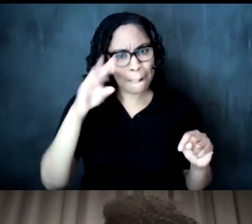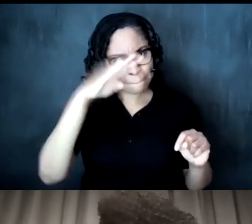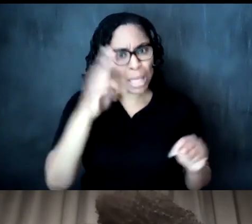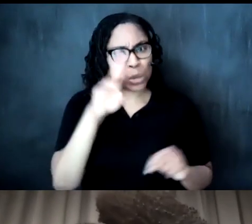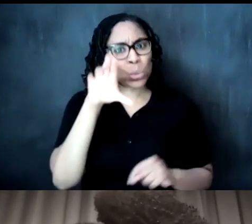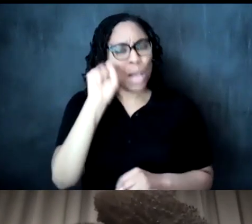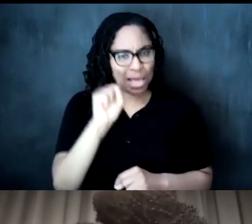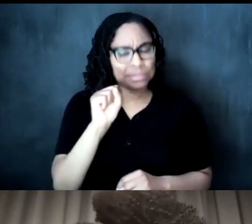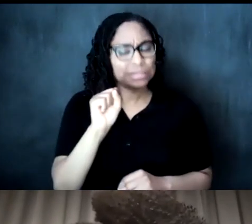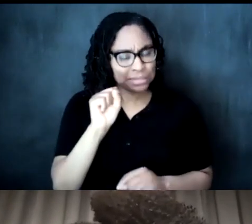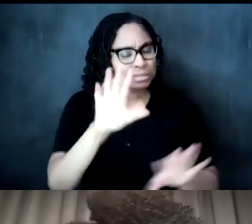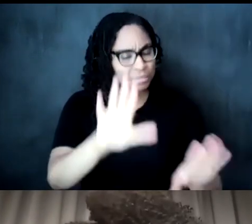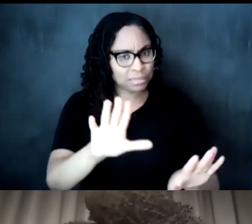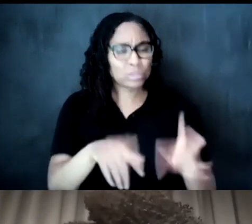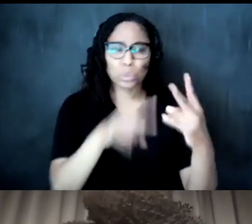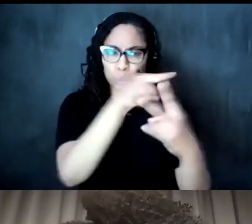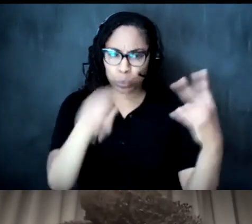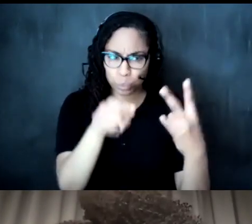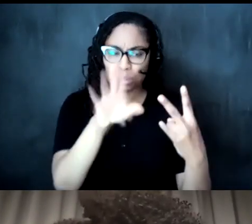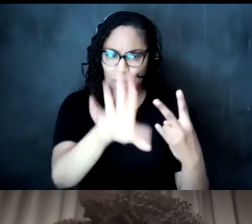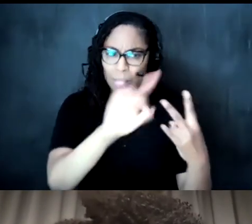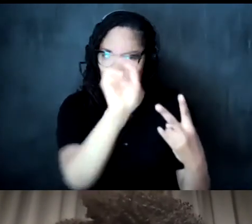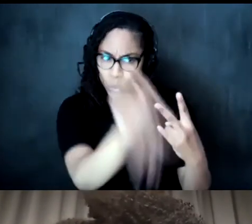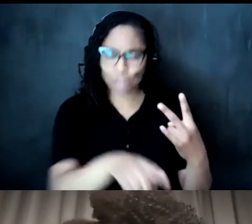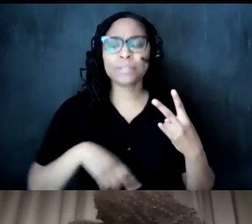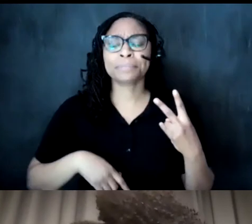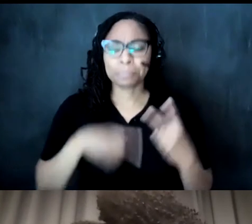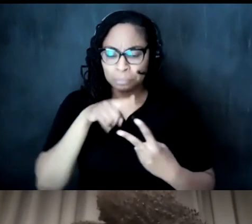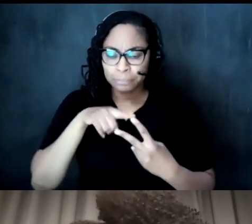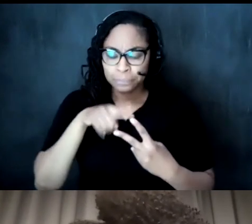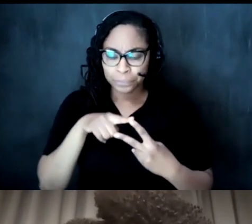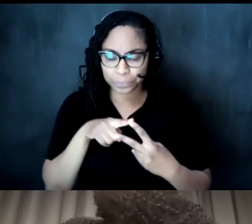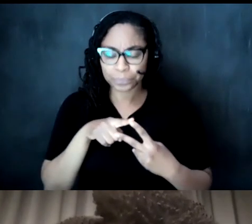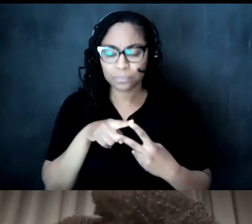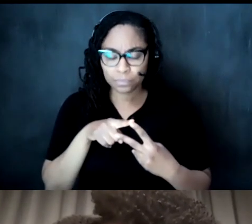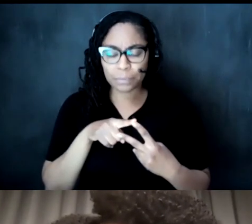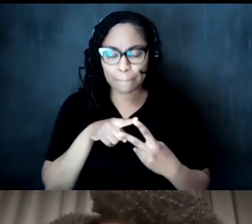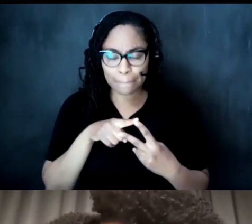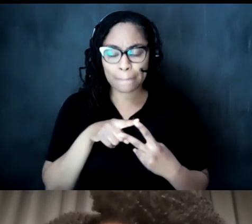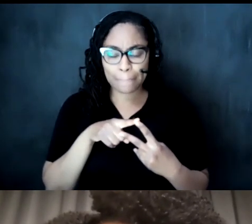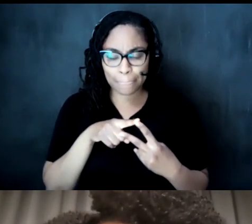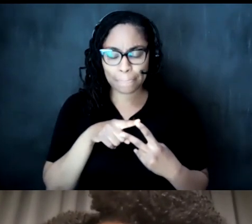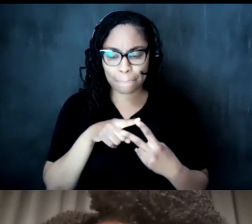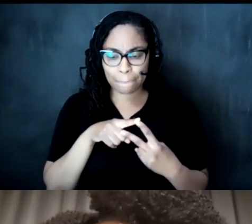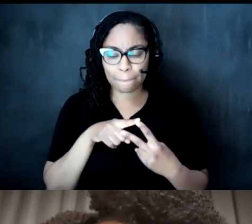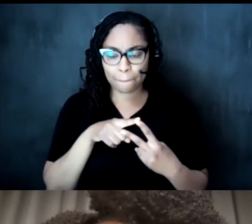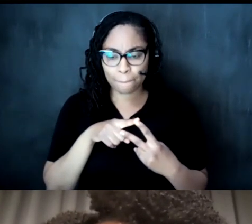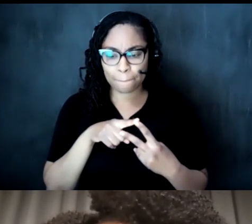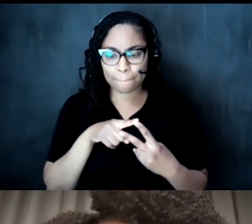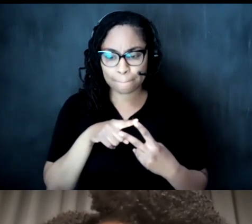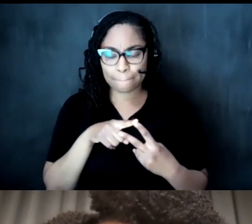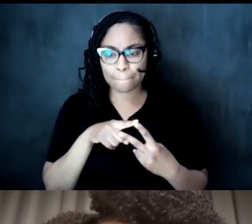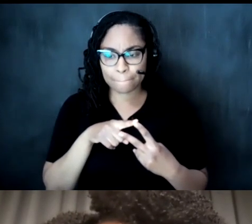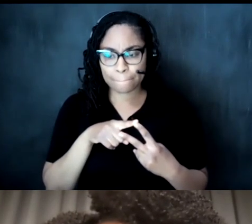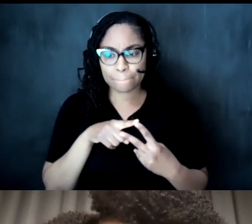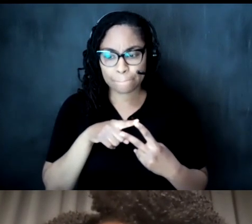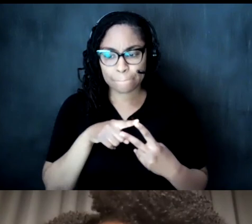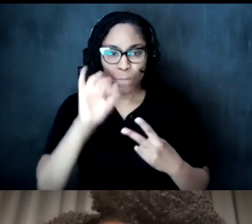two two parts of that question there rose one um at one at an institutional level is